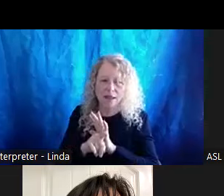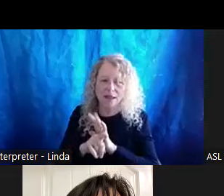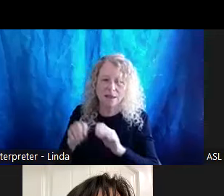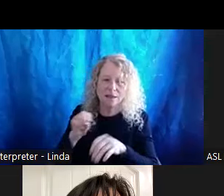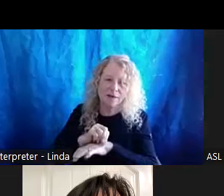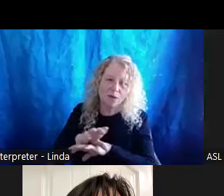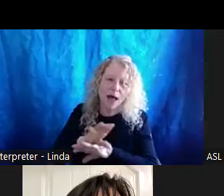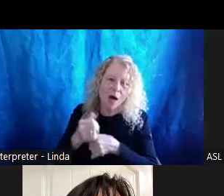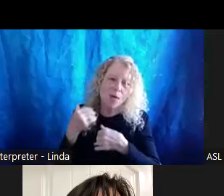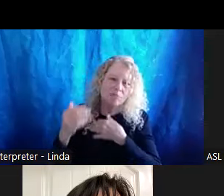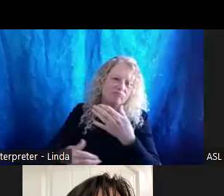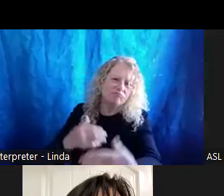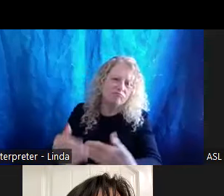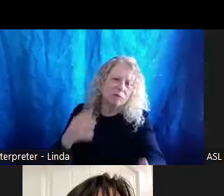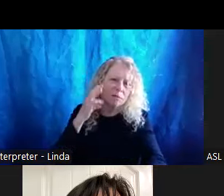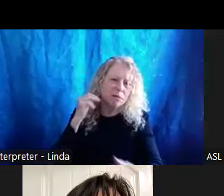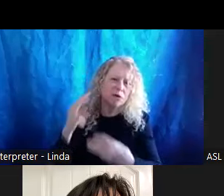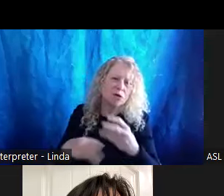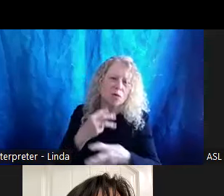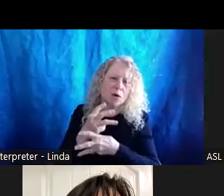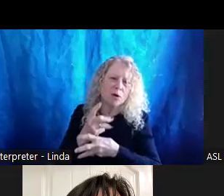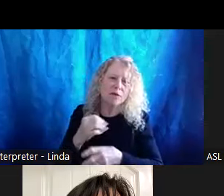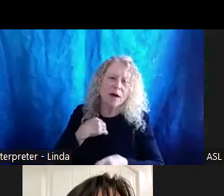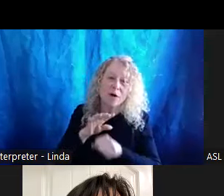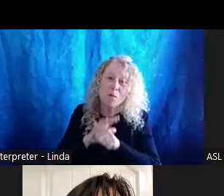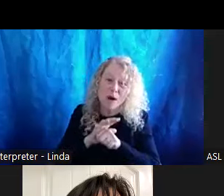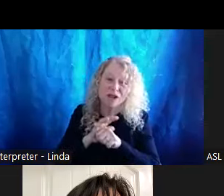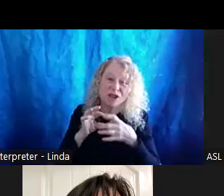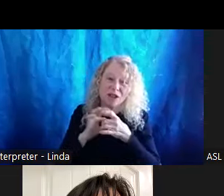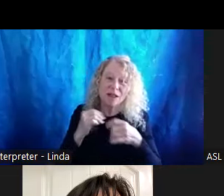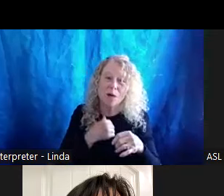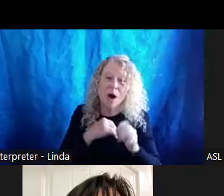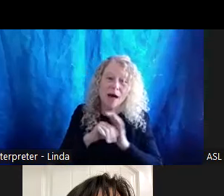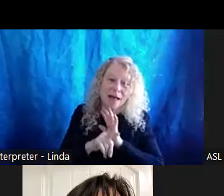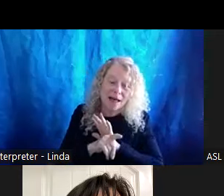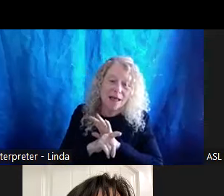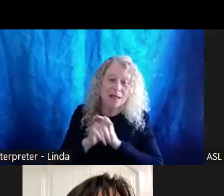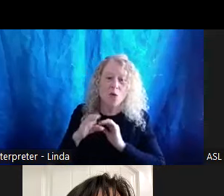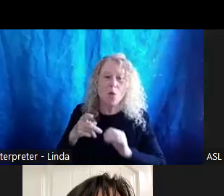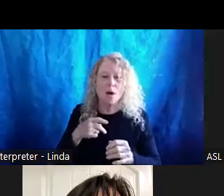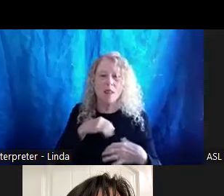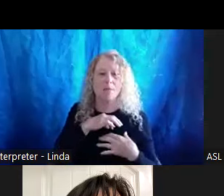whether we experience oppression based on those different identities that make us whole or whether it's the privileges that we hold.